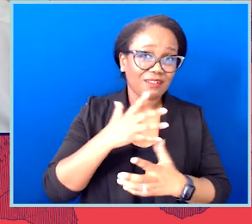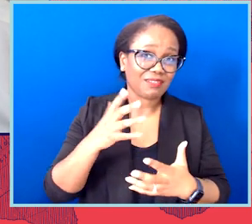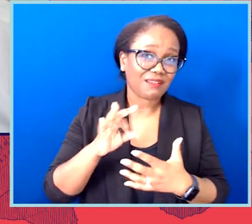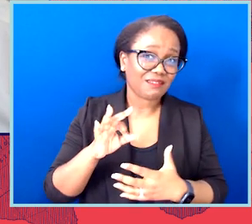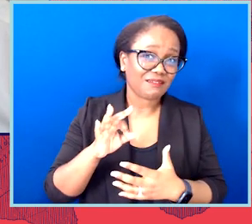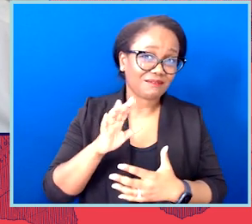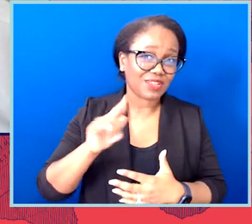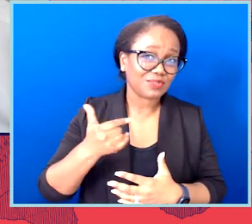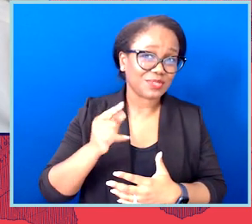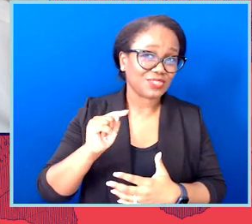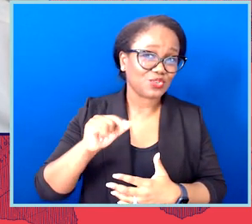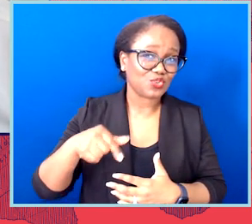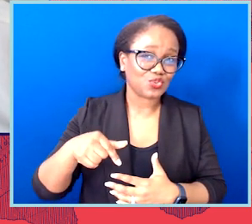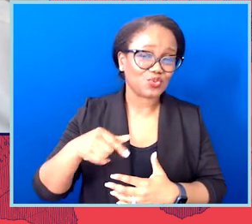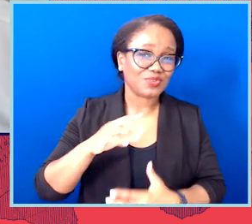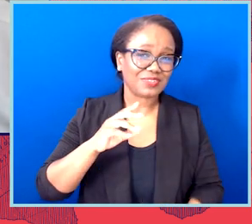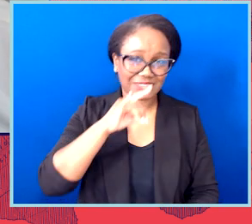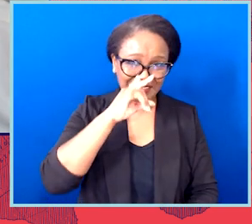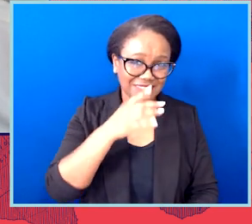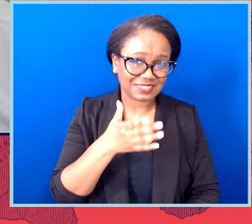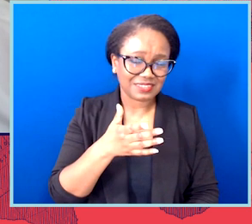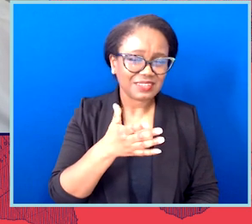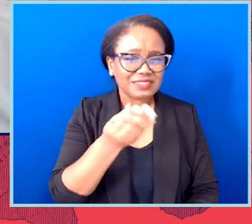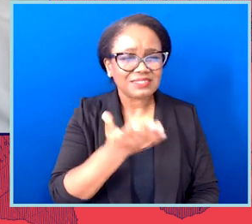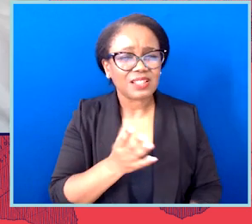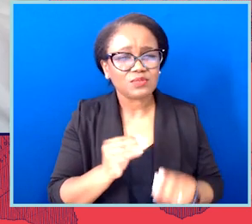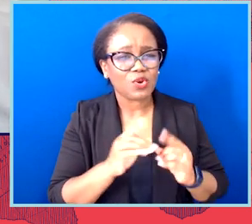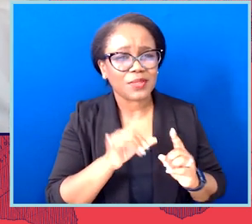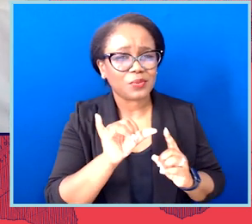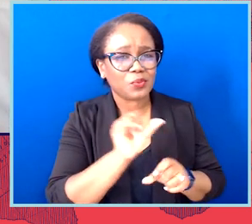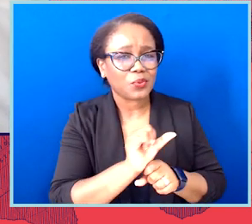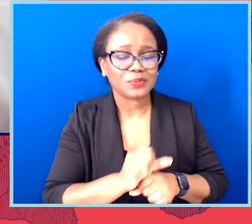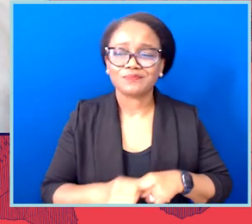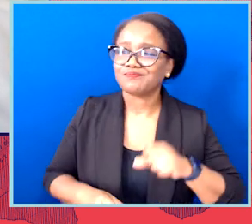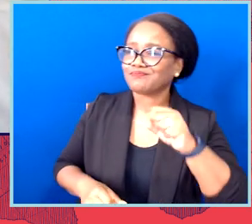I mean, one of the things I love about working at the ACLU is that we're always working in